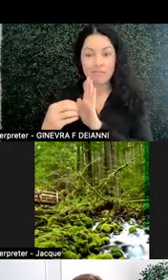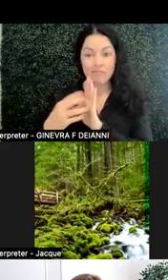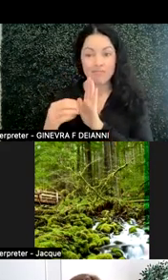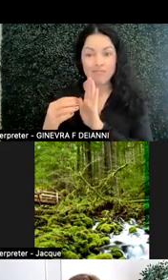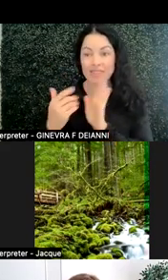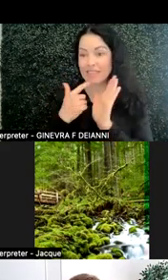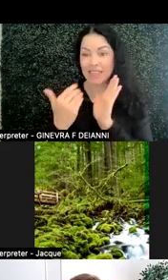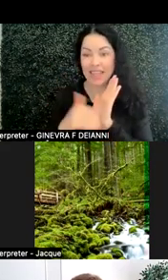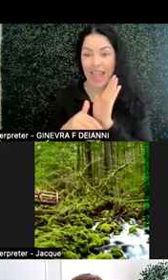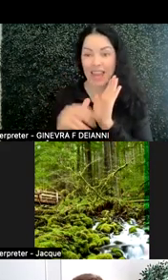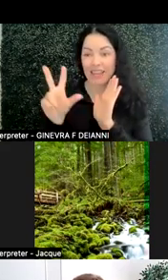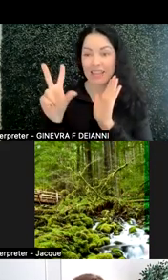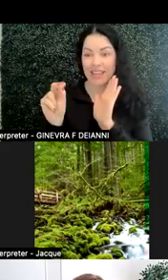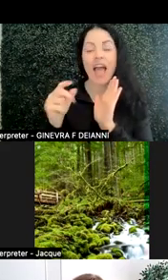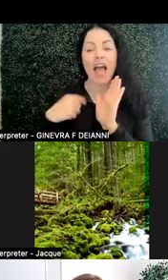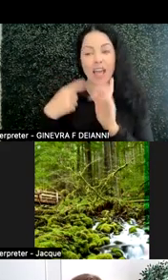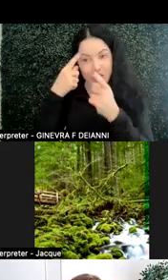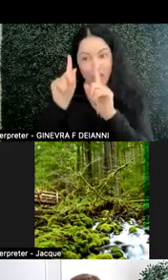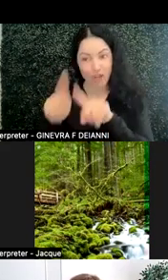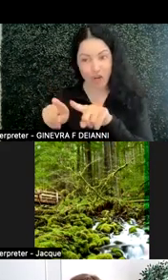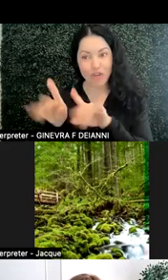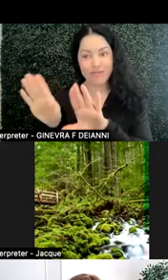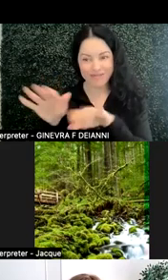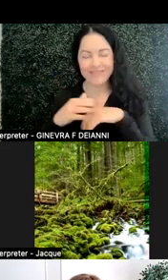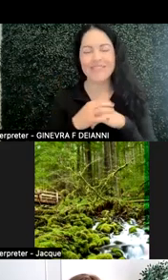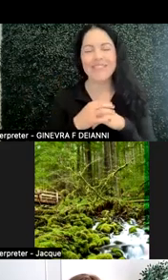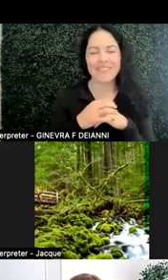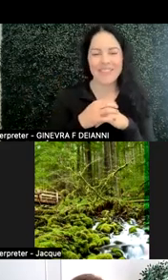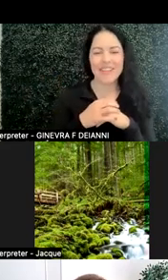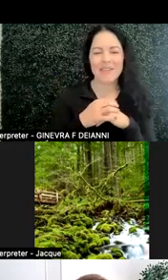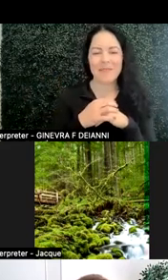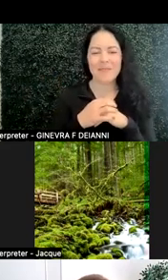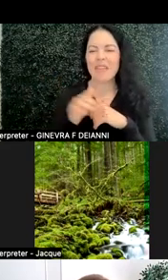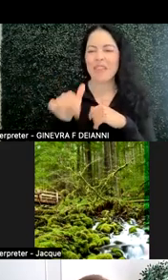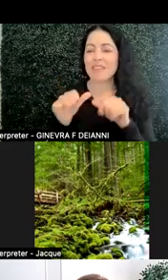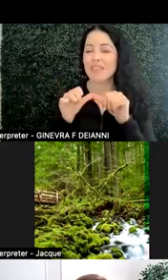I totally concur and I think this is ongoing communication